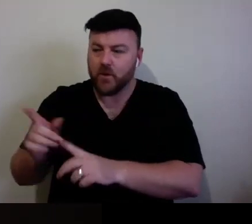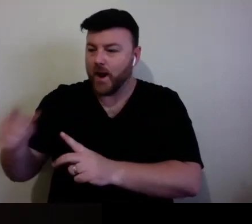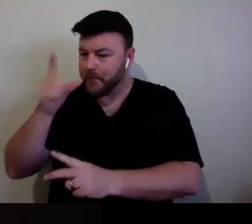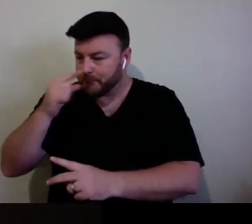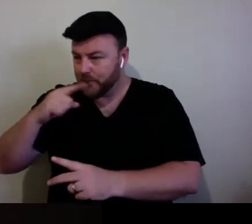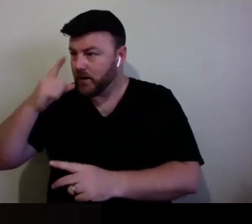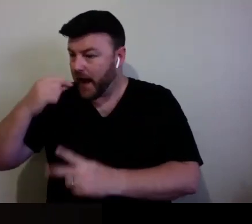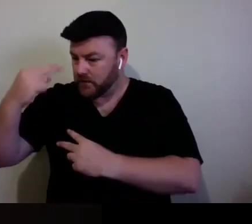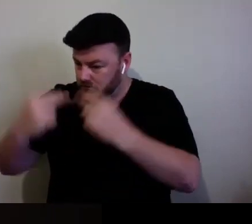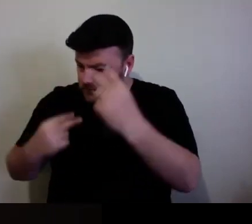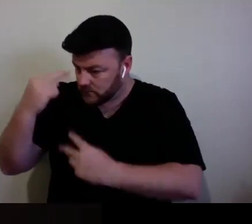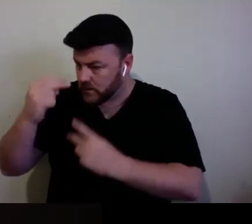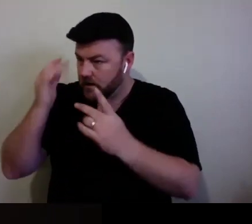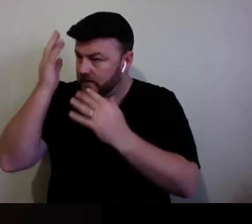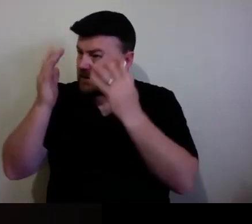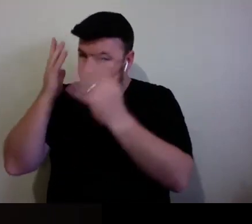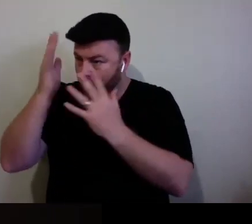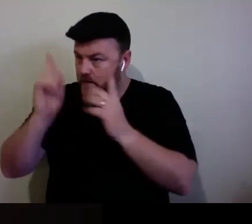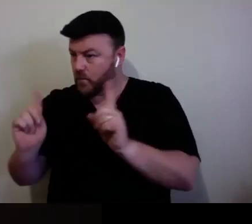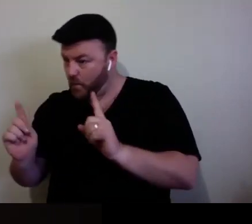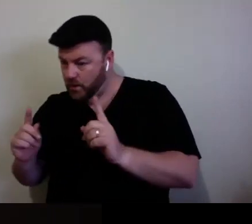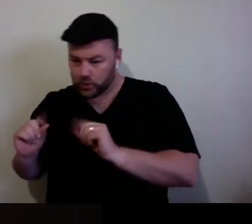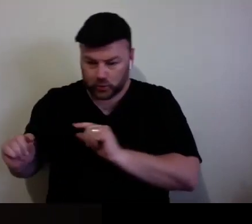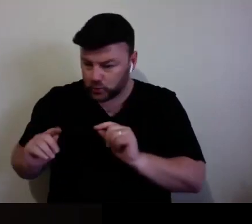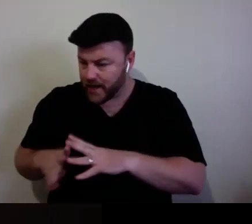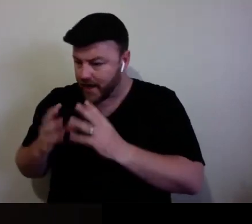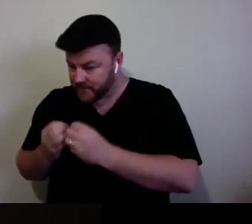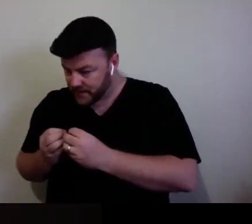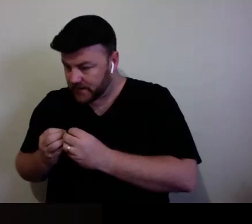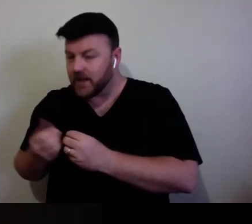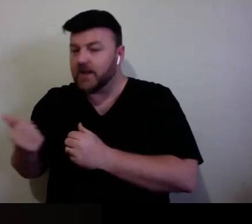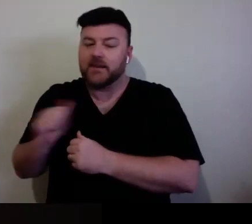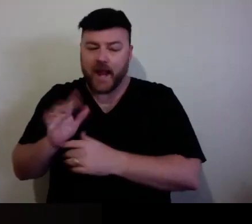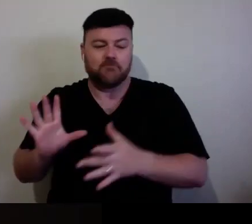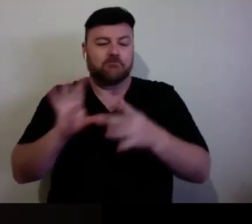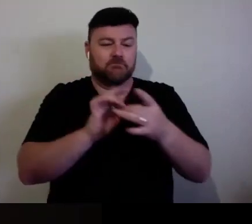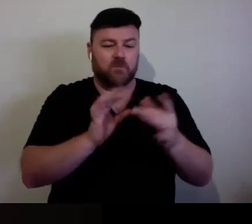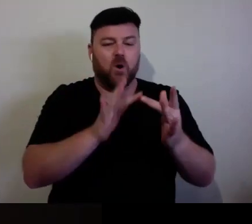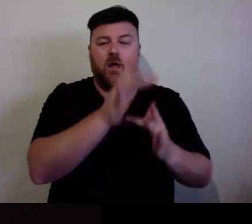think about them. That is another shift we are seeing. Before, it is